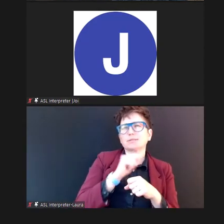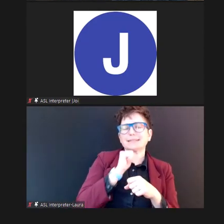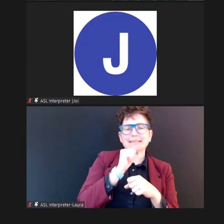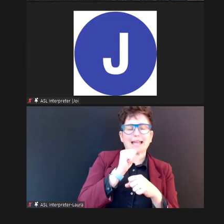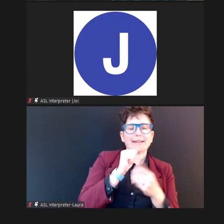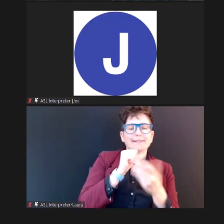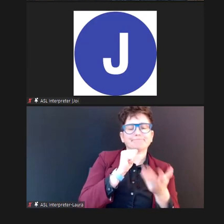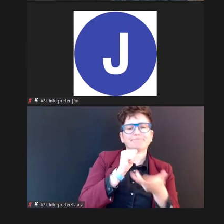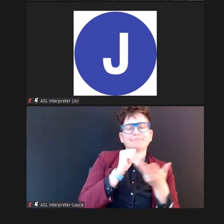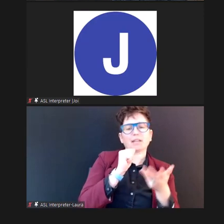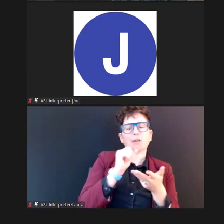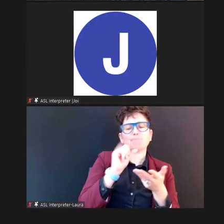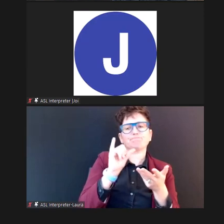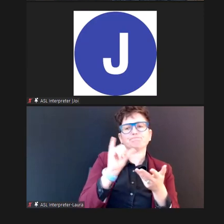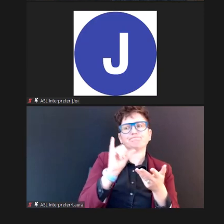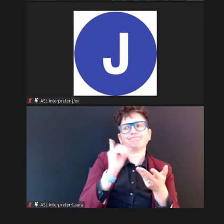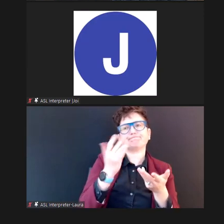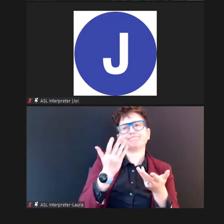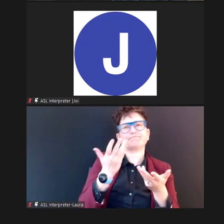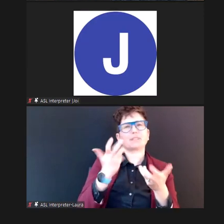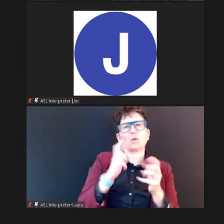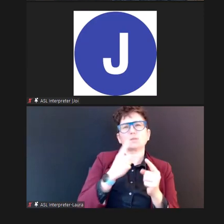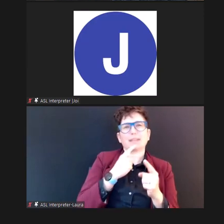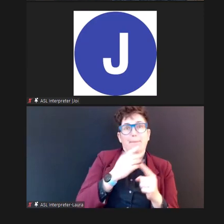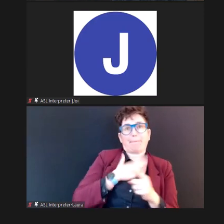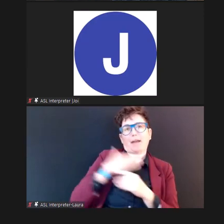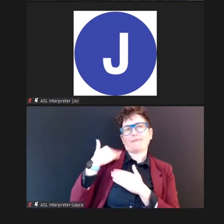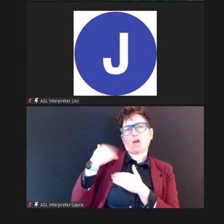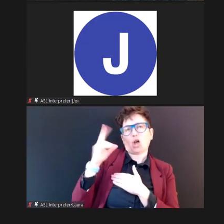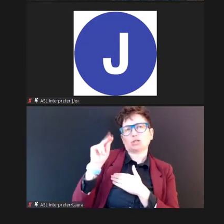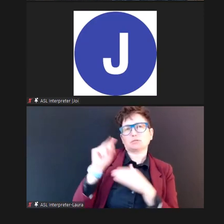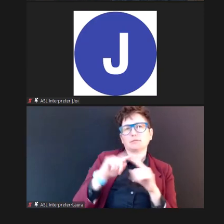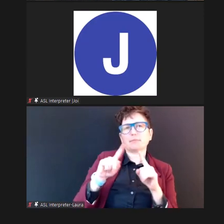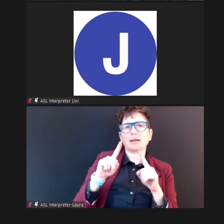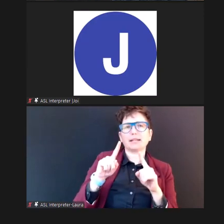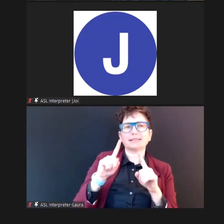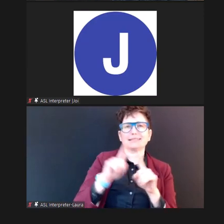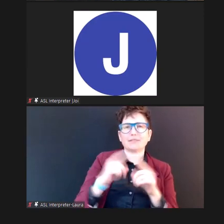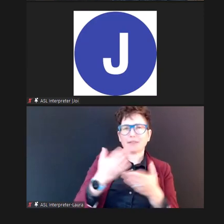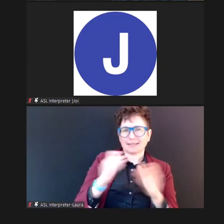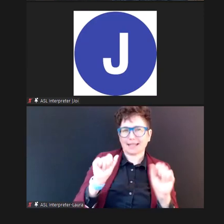don't want to say "my fault "but kind of factors that I can control, so I'm going to try again.